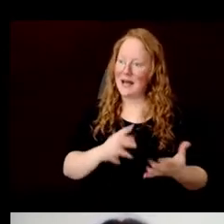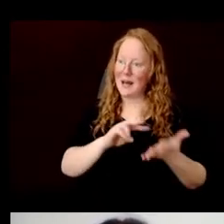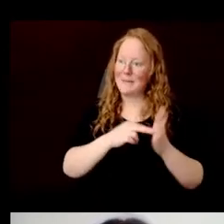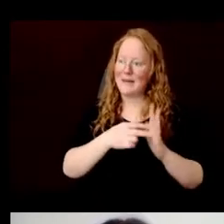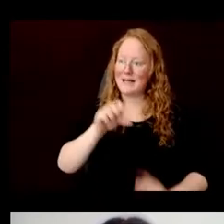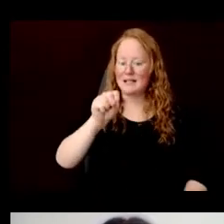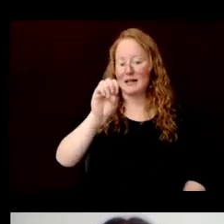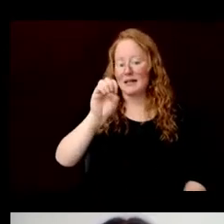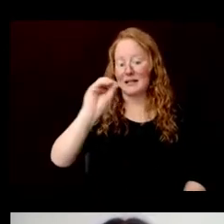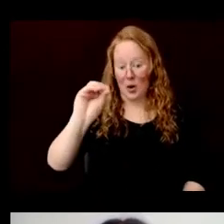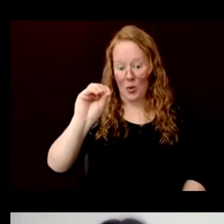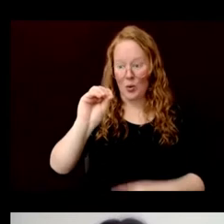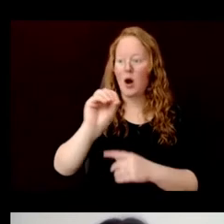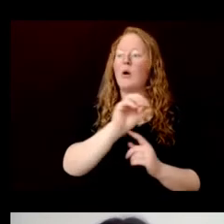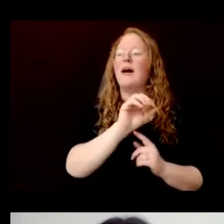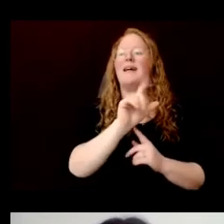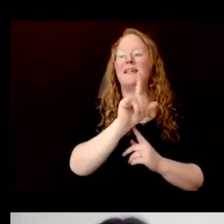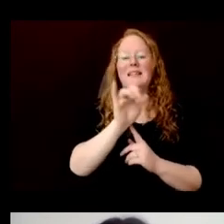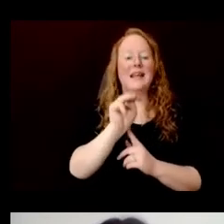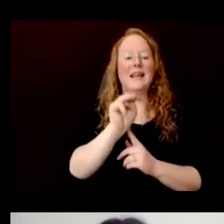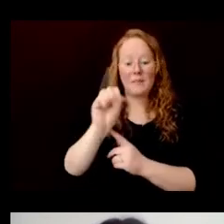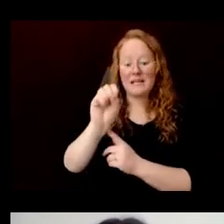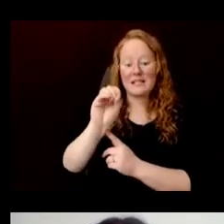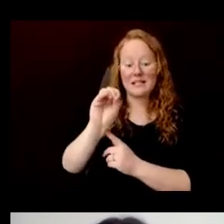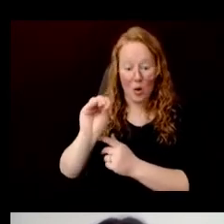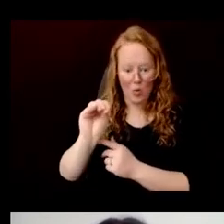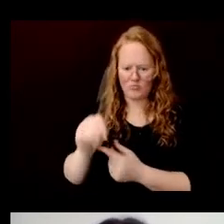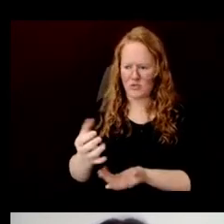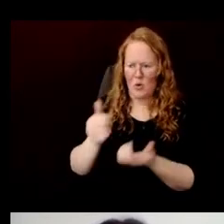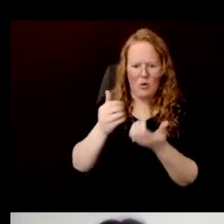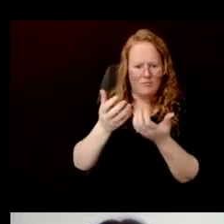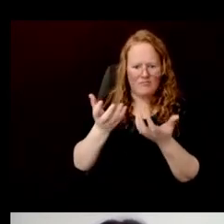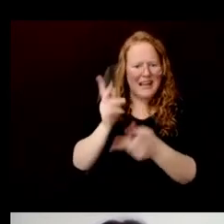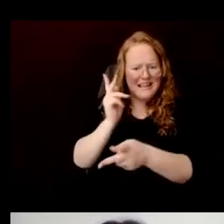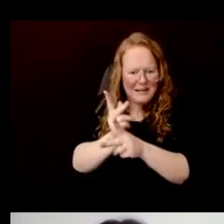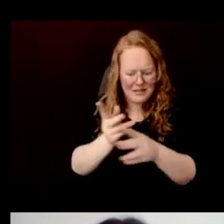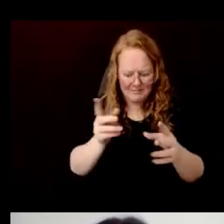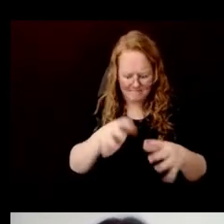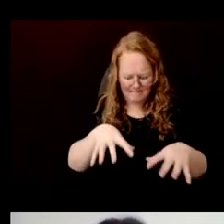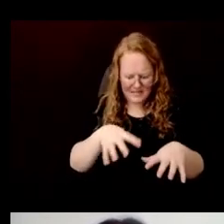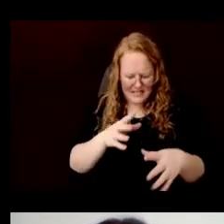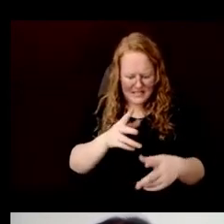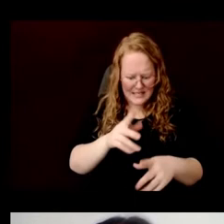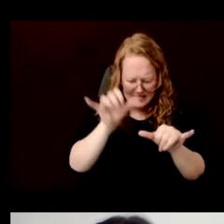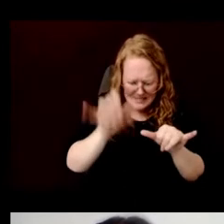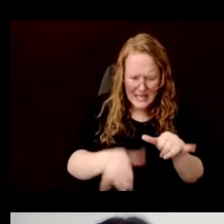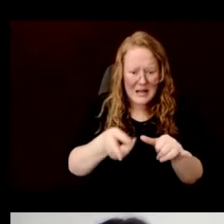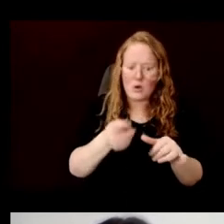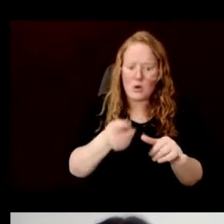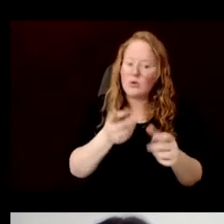The thing that holds the liem seo in place is a khung seo, which is a wooden frame. And this is composed of two parts.